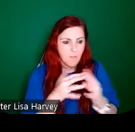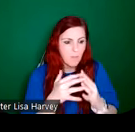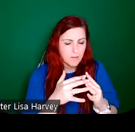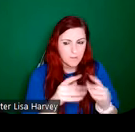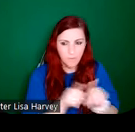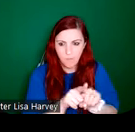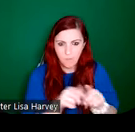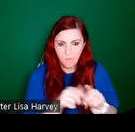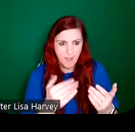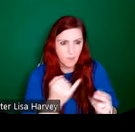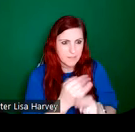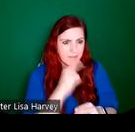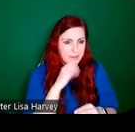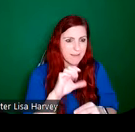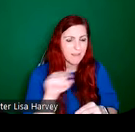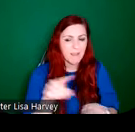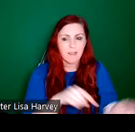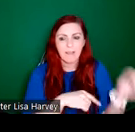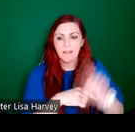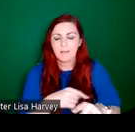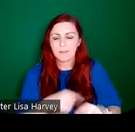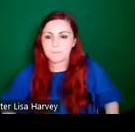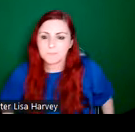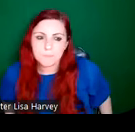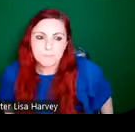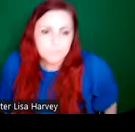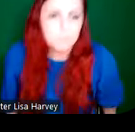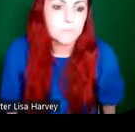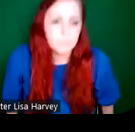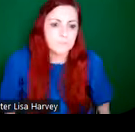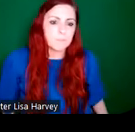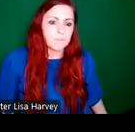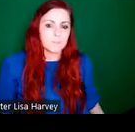Cranbrook Academy. Healy made a lot of in his spare time, he made a lot of these